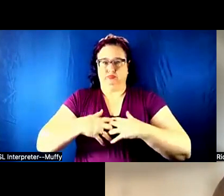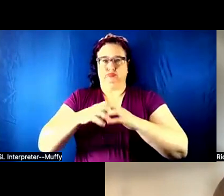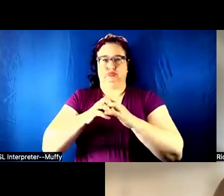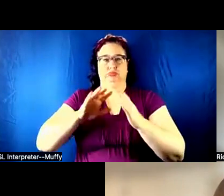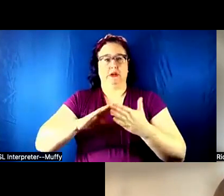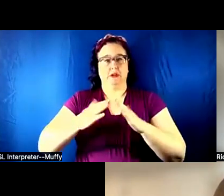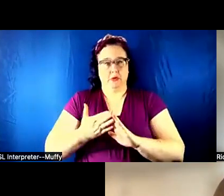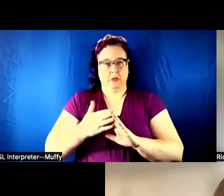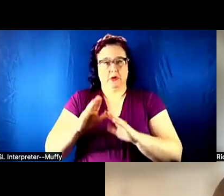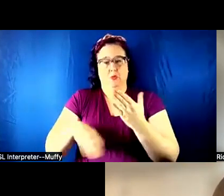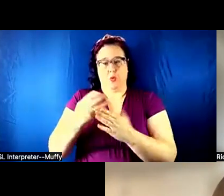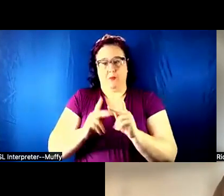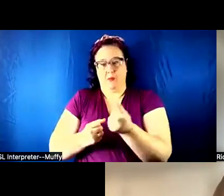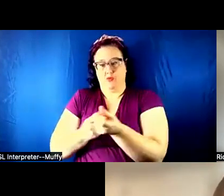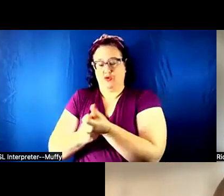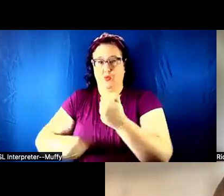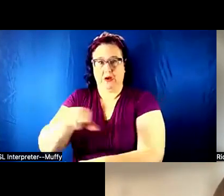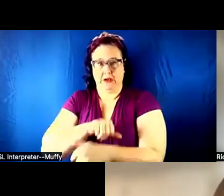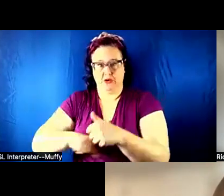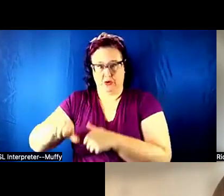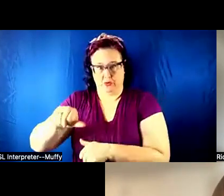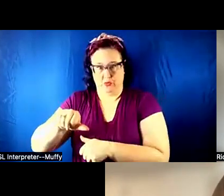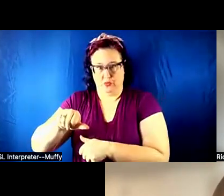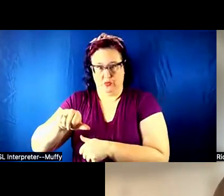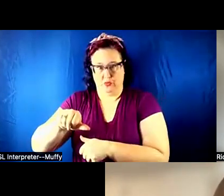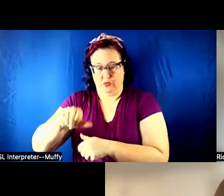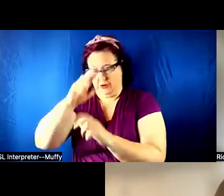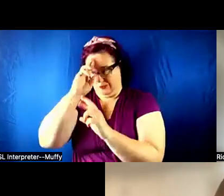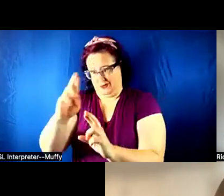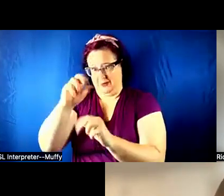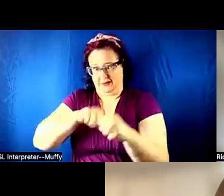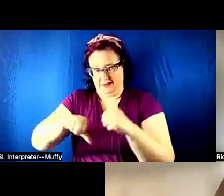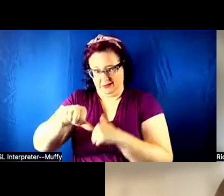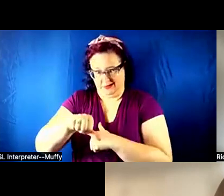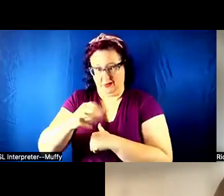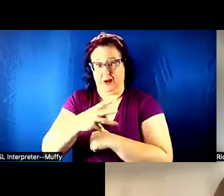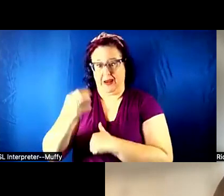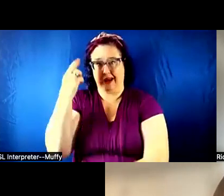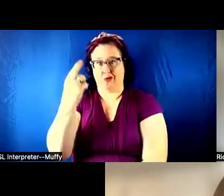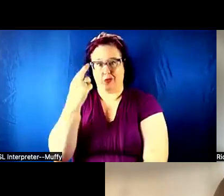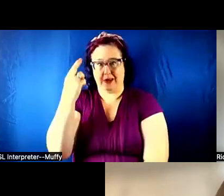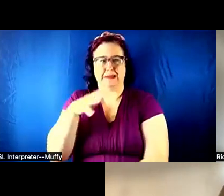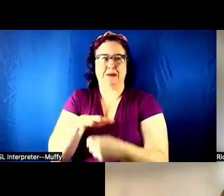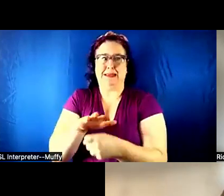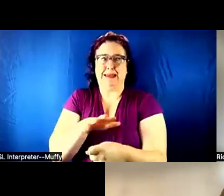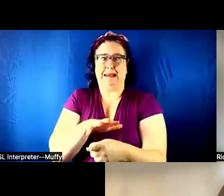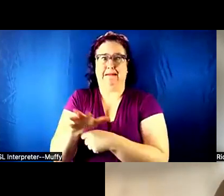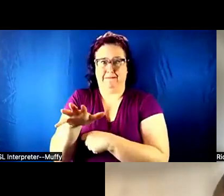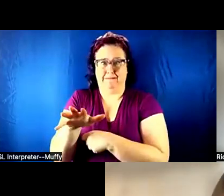supporting everyone. There is enough meat on the bone for all of us.